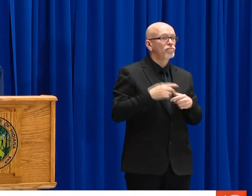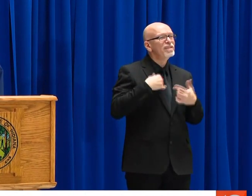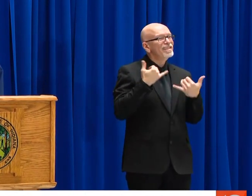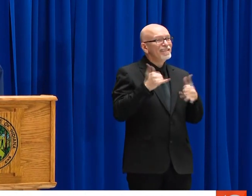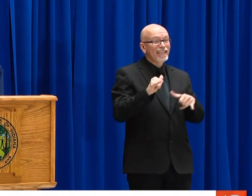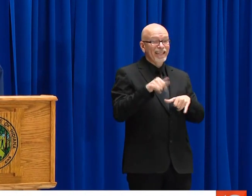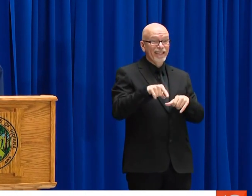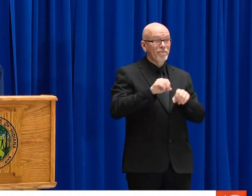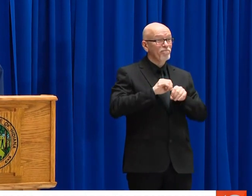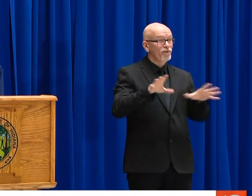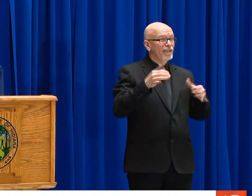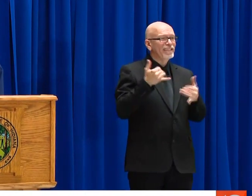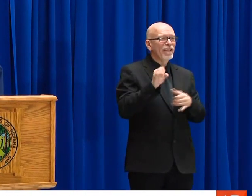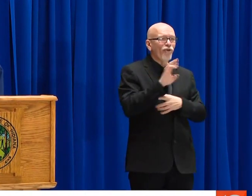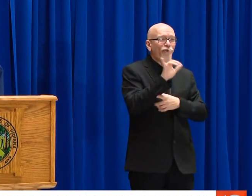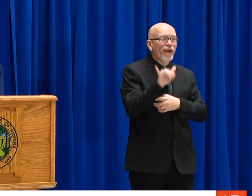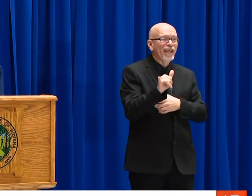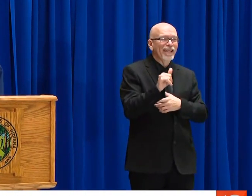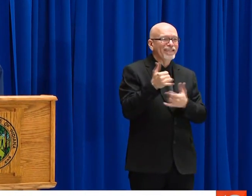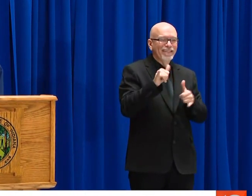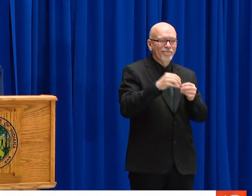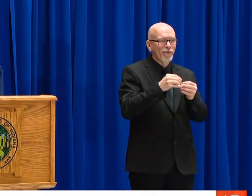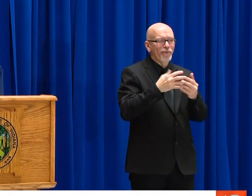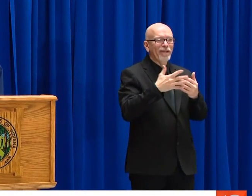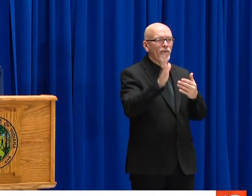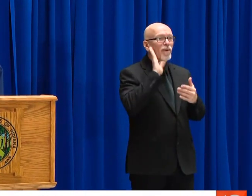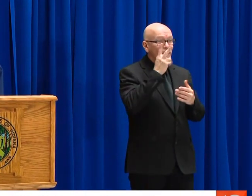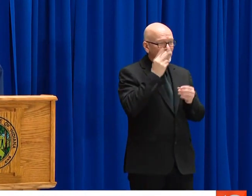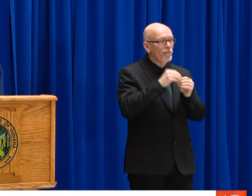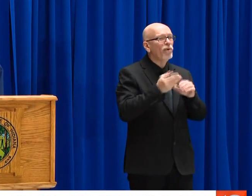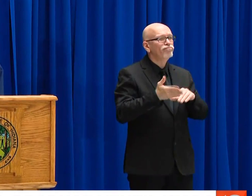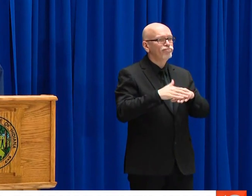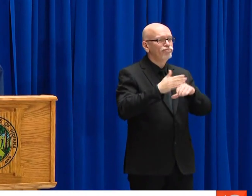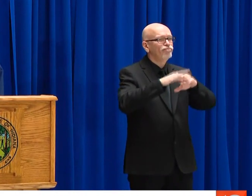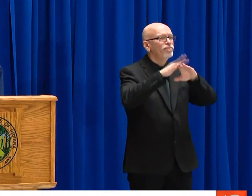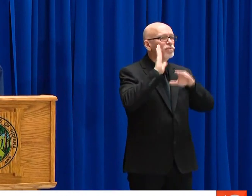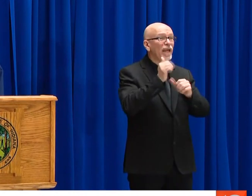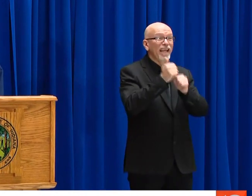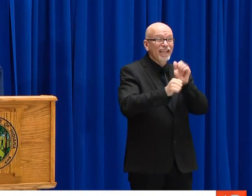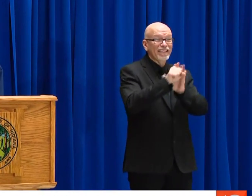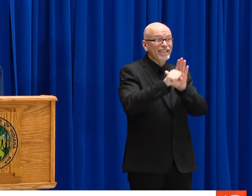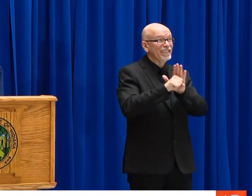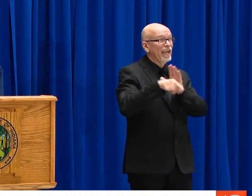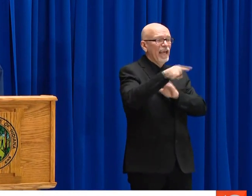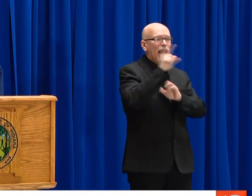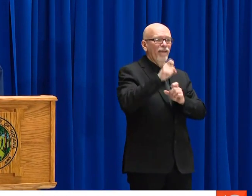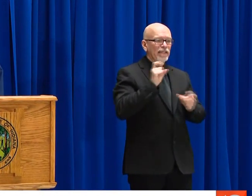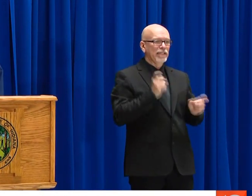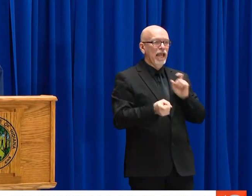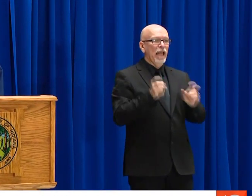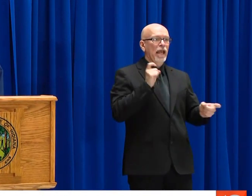HOSPITAL SYSTEMS ALL ACROSS THE STATE. I WANT TO EMPHASIZE THAT WE'RE STILL IN THE VERY EARLY PARTS OF THIS OUTBREAK.